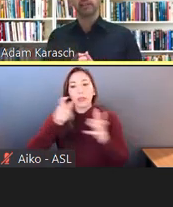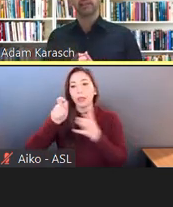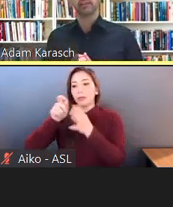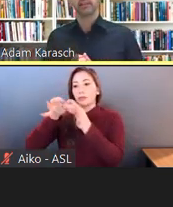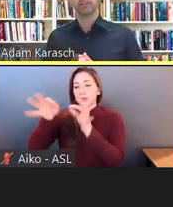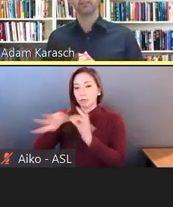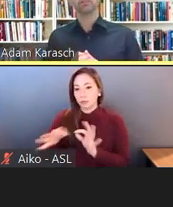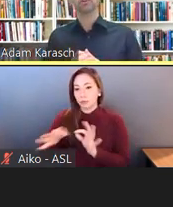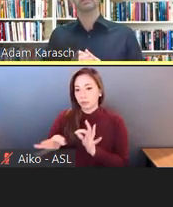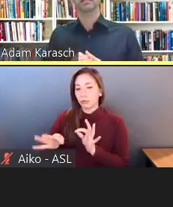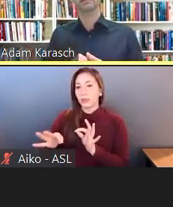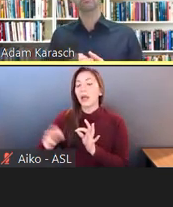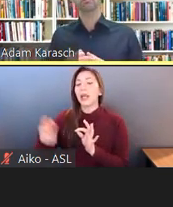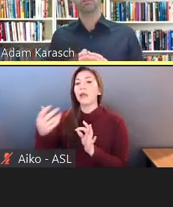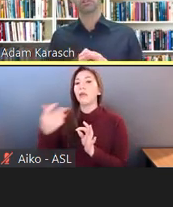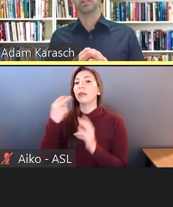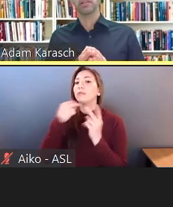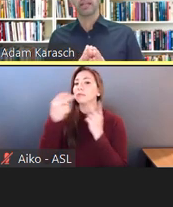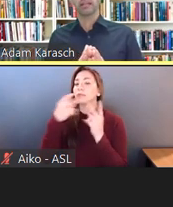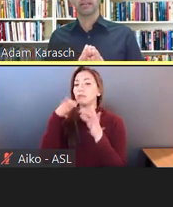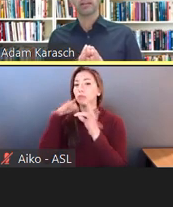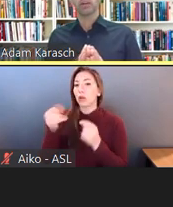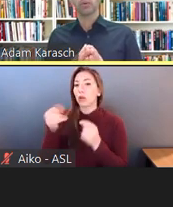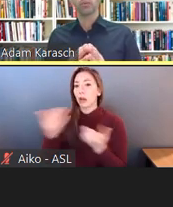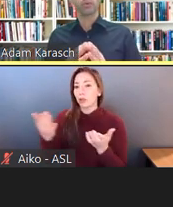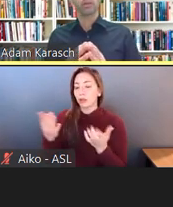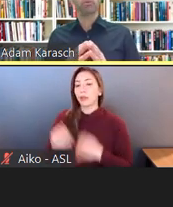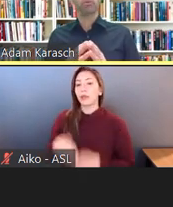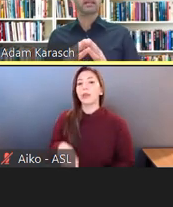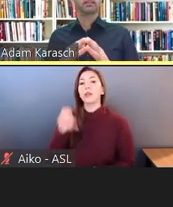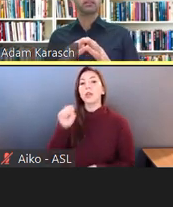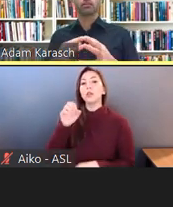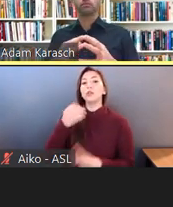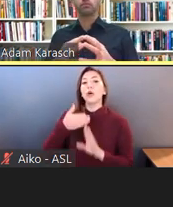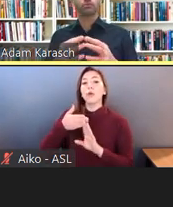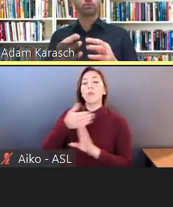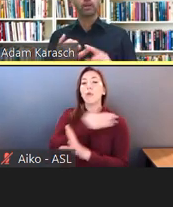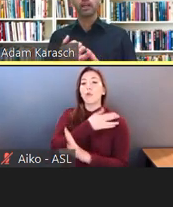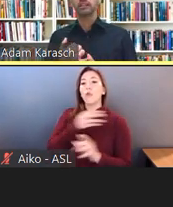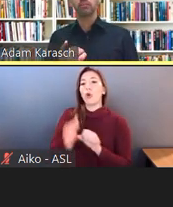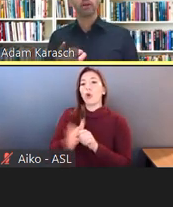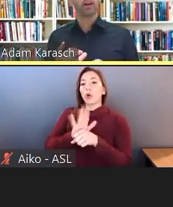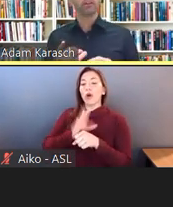Now, until COVID-19 restrictions hit, we provided the service for training seminars,